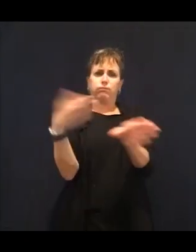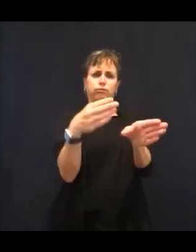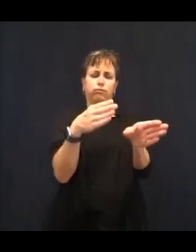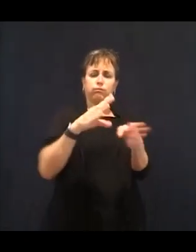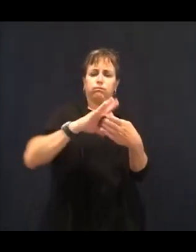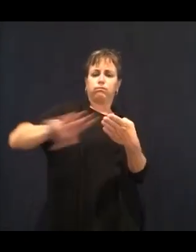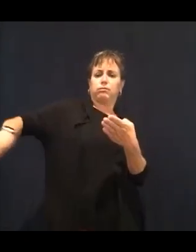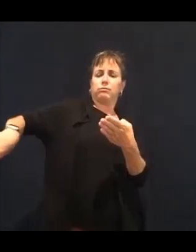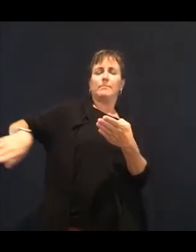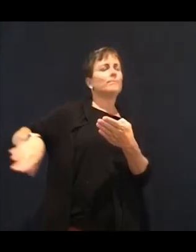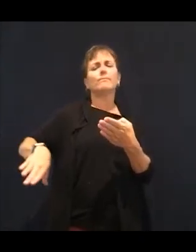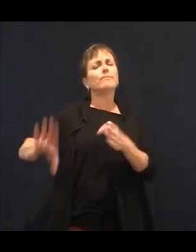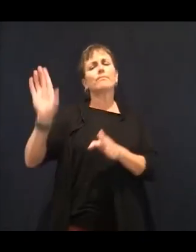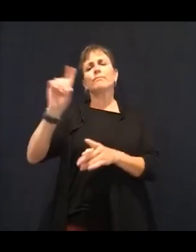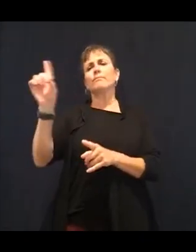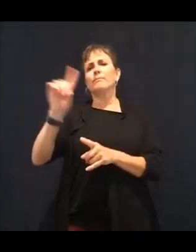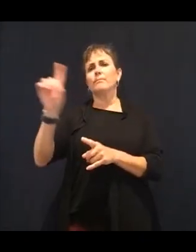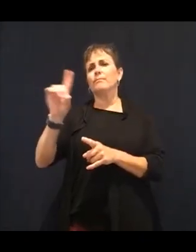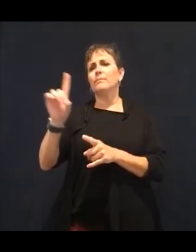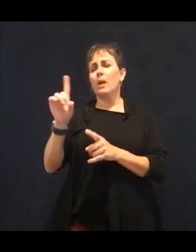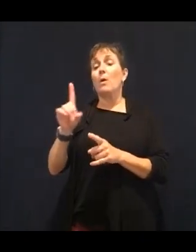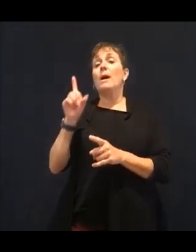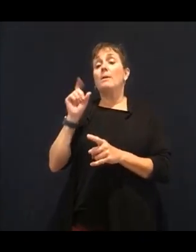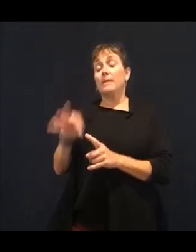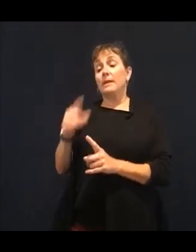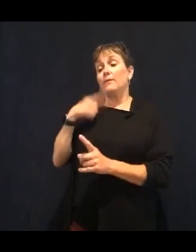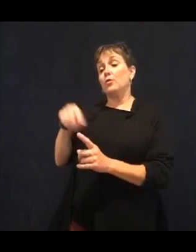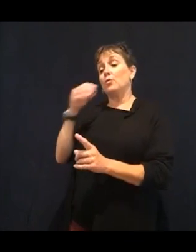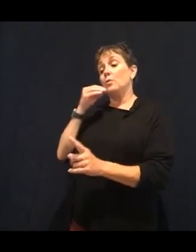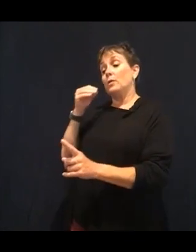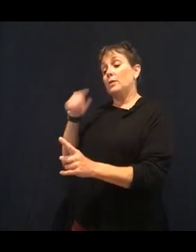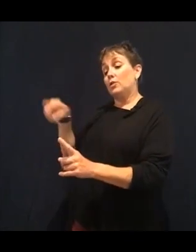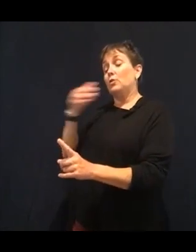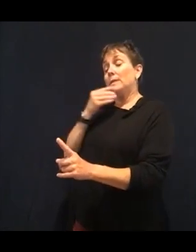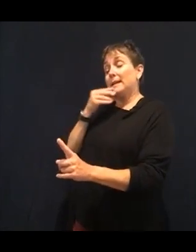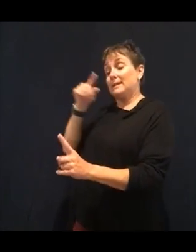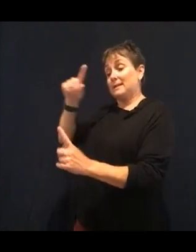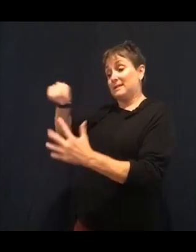to have the alkaline foods to balance those things out. It's all about balance. It's not